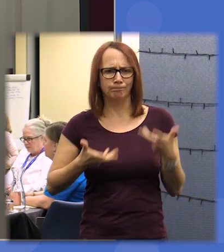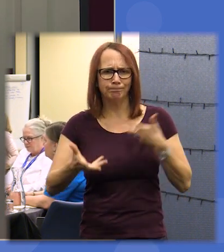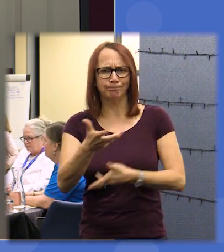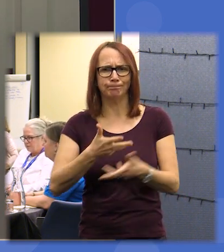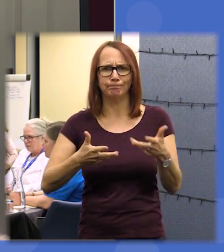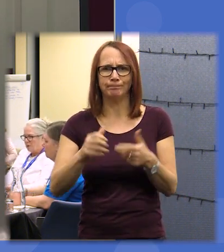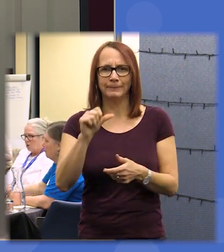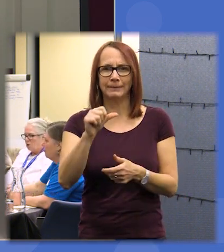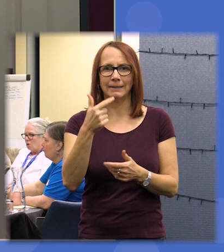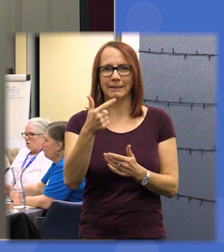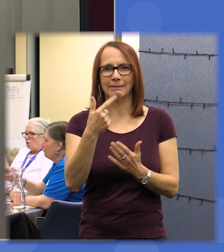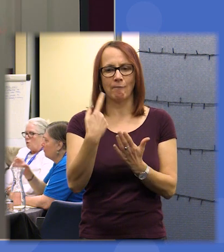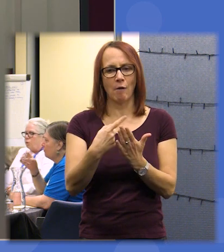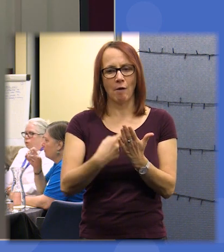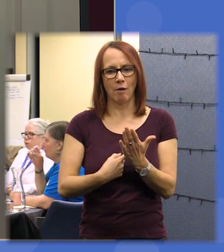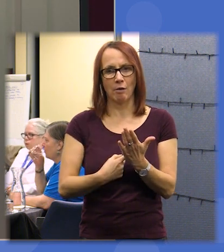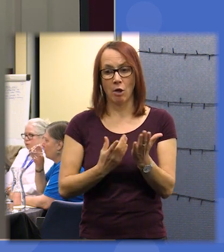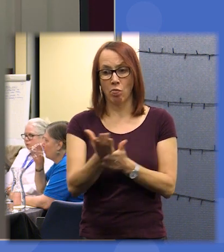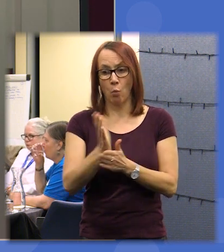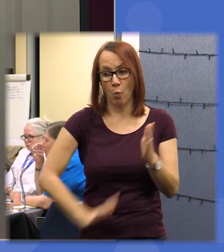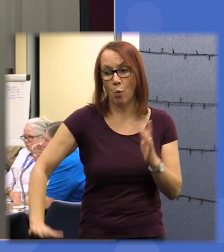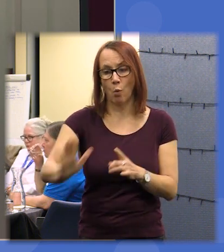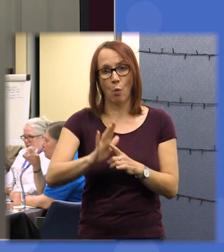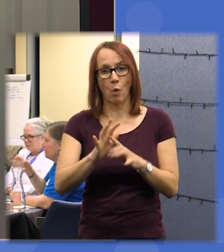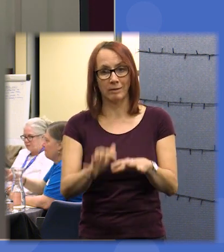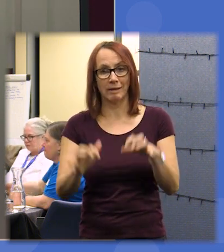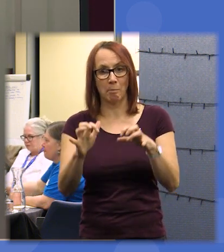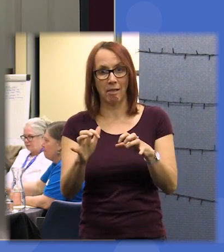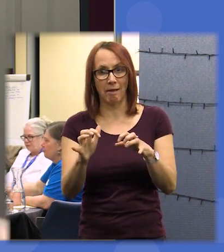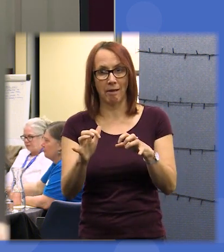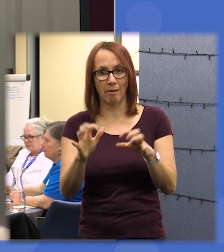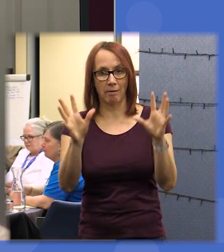statements produced across the assembly by you represent our common ground on